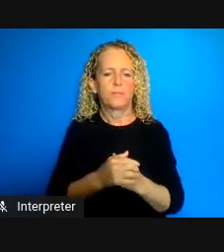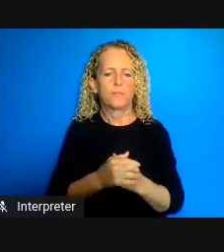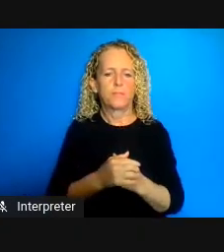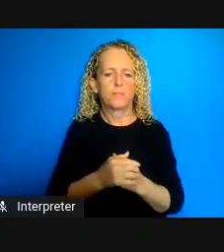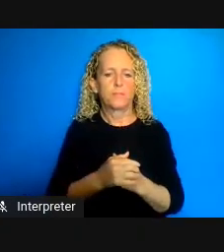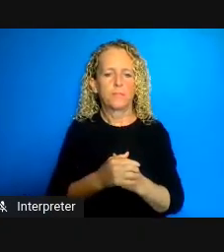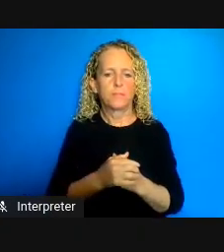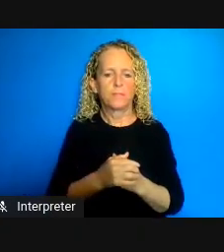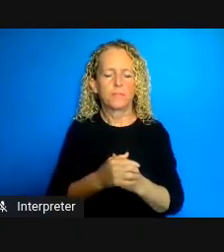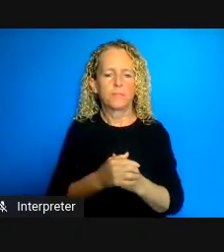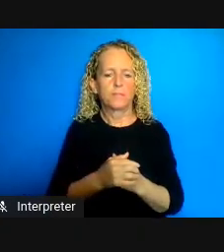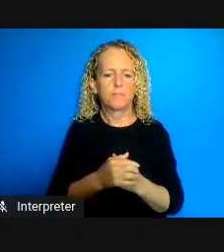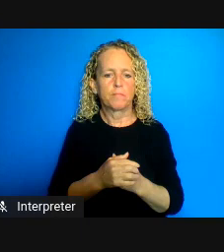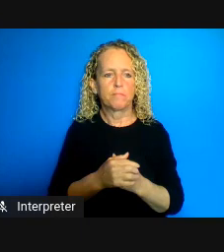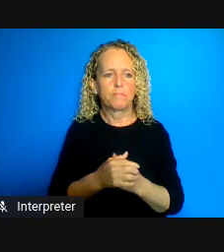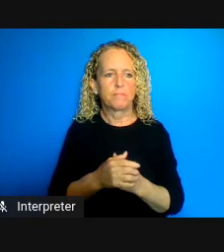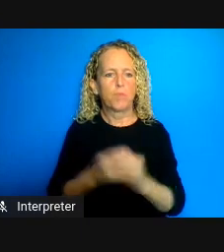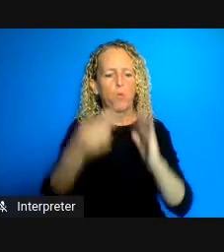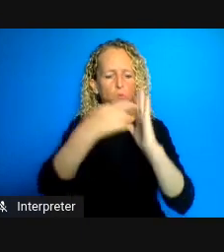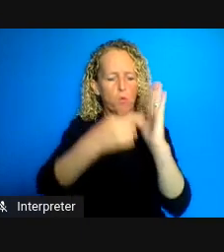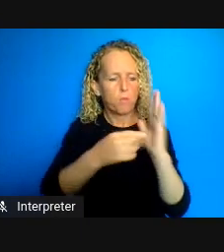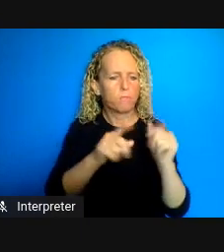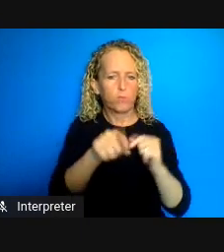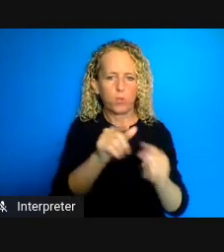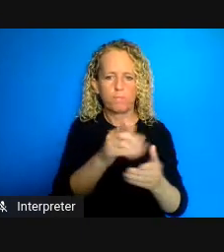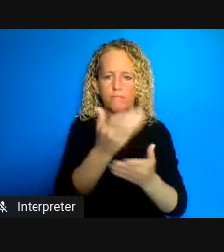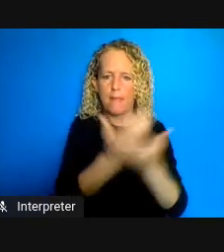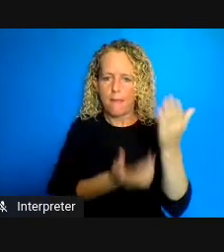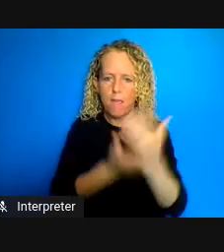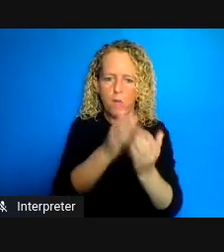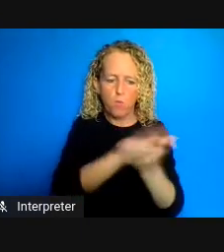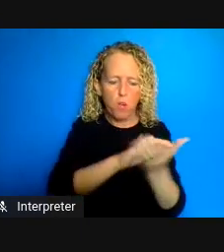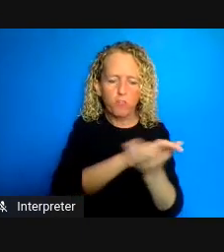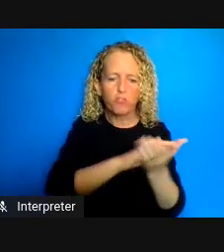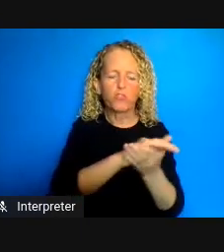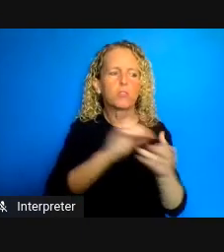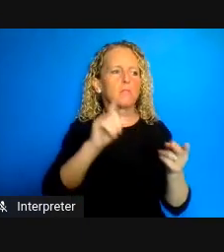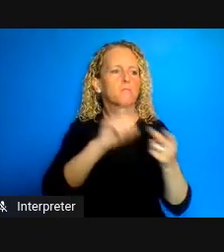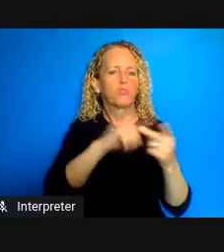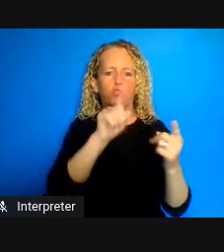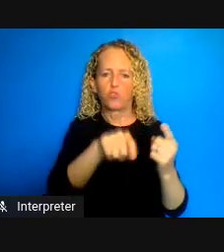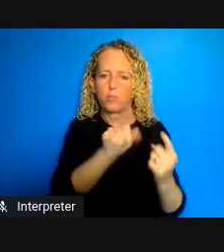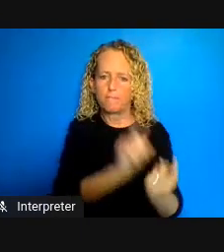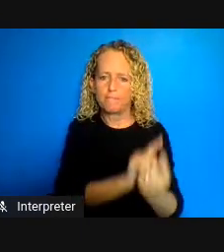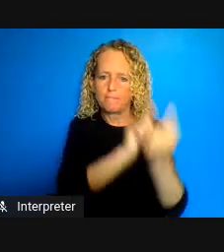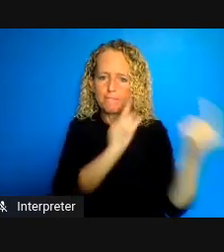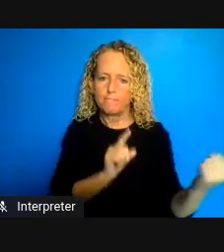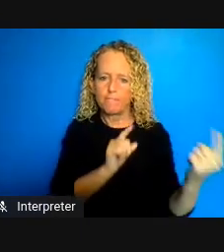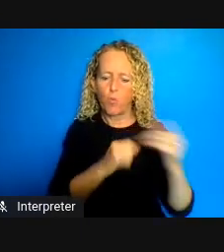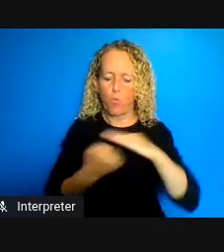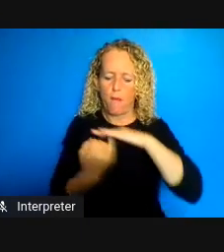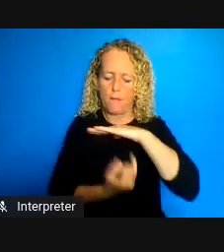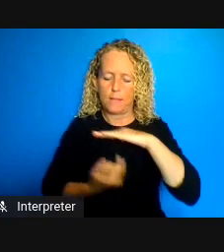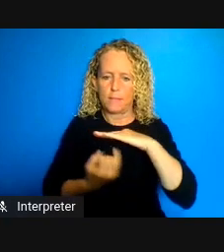hands, to self isolate, to do all of these things to protect themselves but of